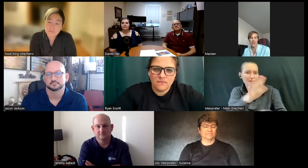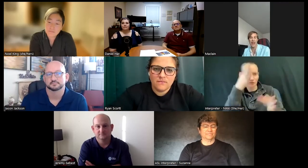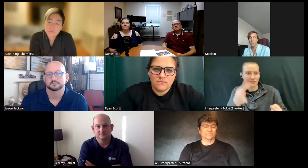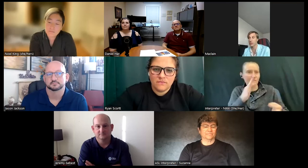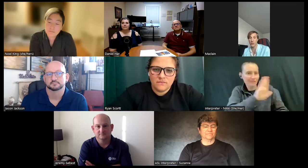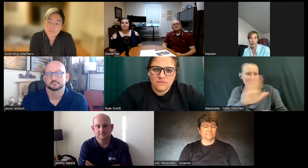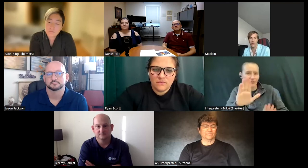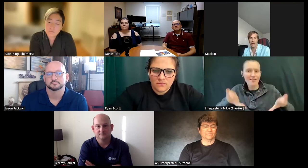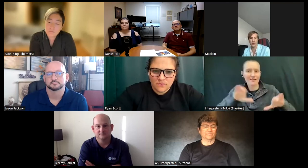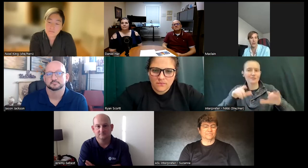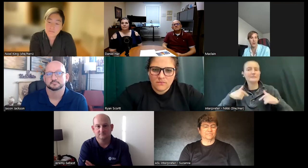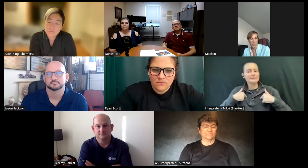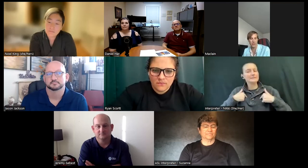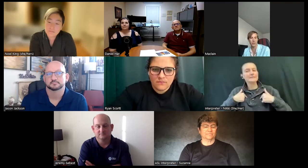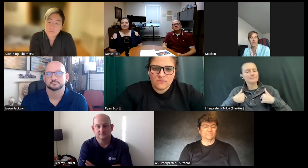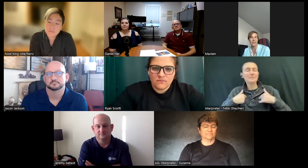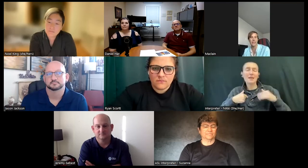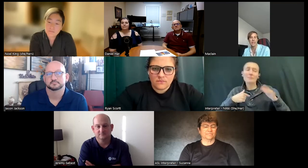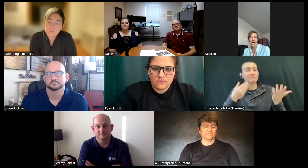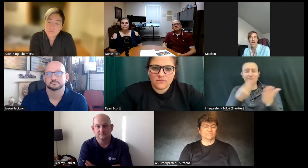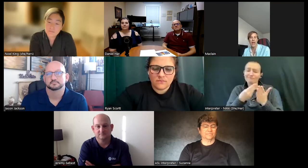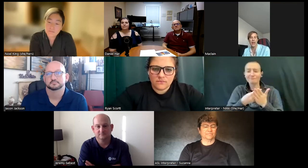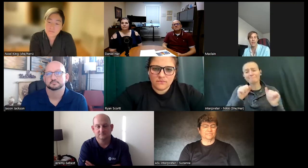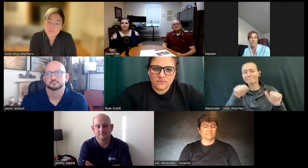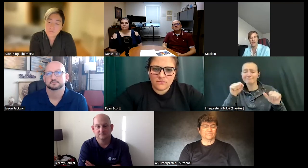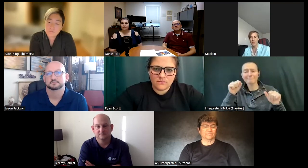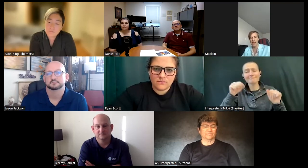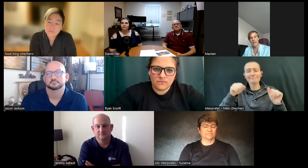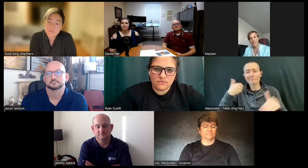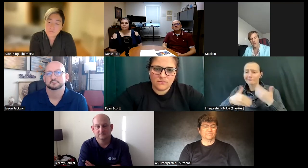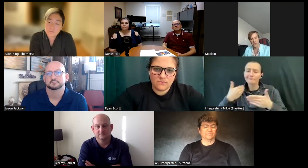like that which is all great you know money's great uh but a lot of my family